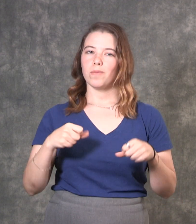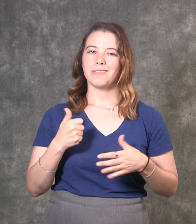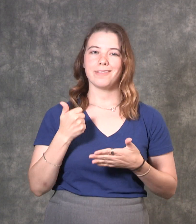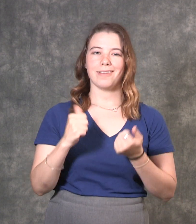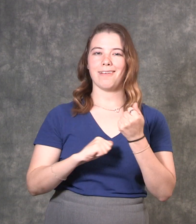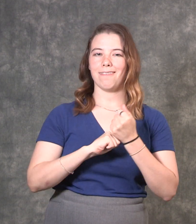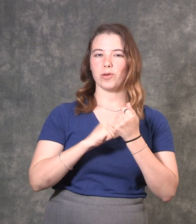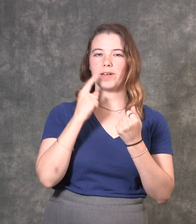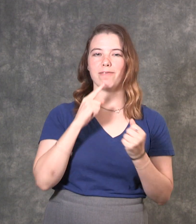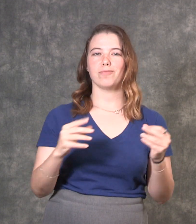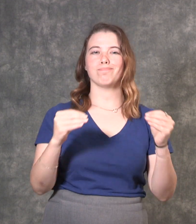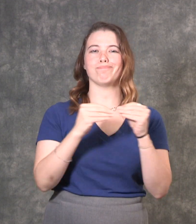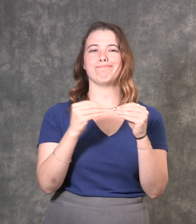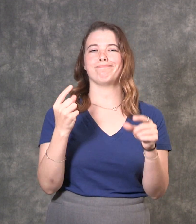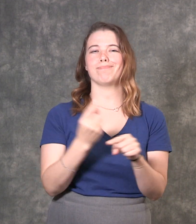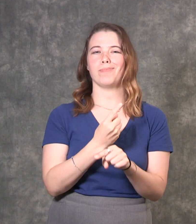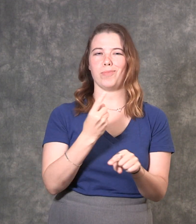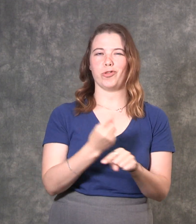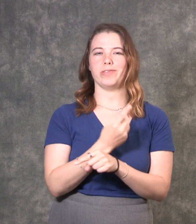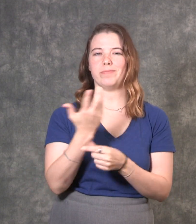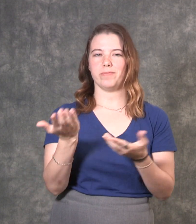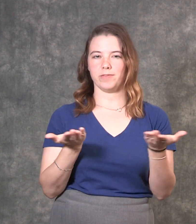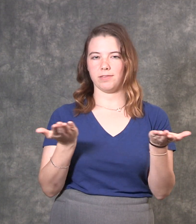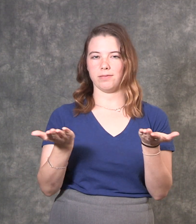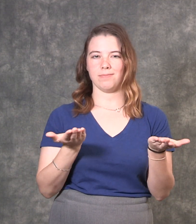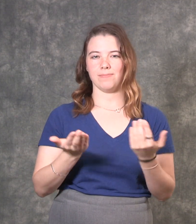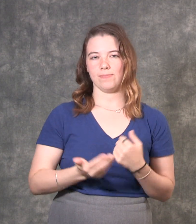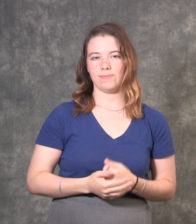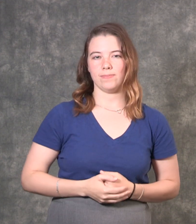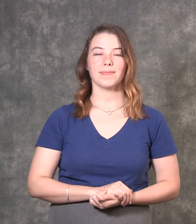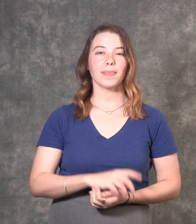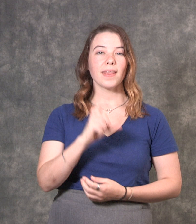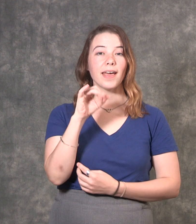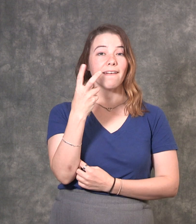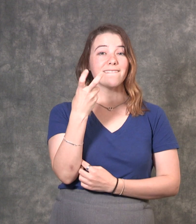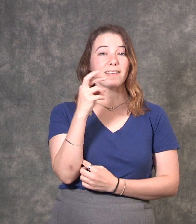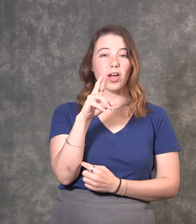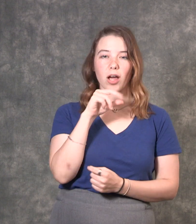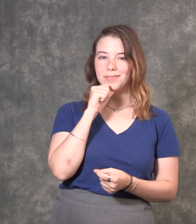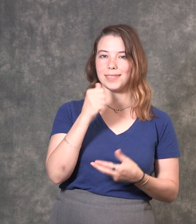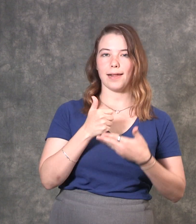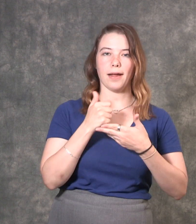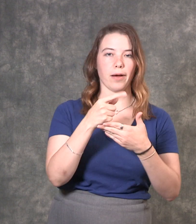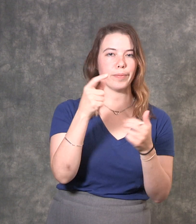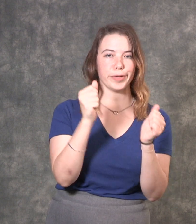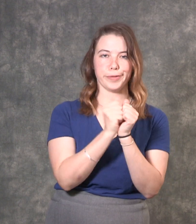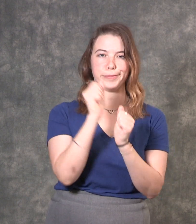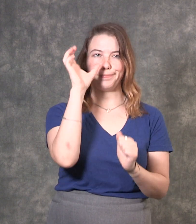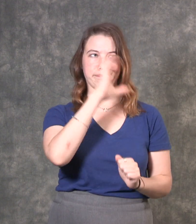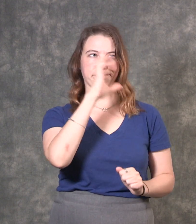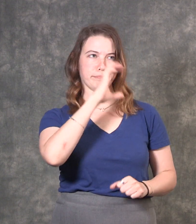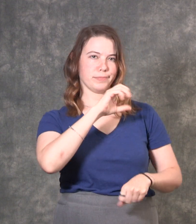advocate for more appropriate services. If VR or the Commission for the